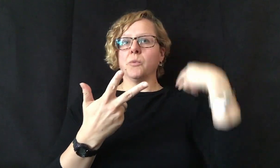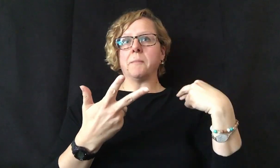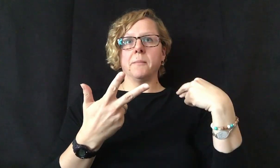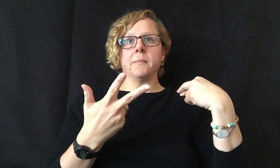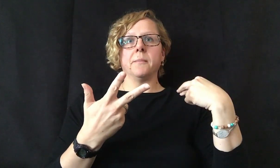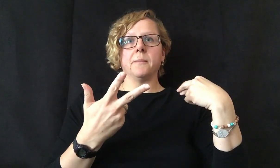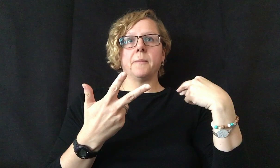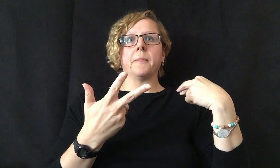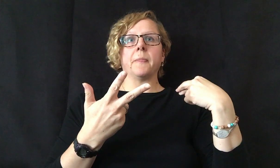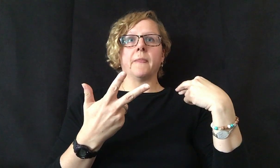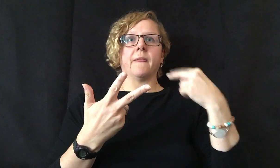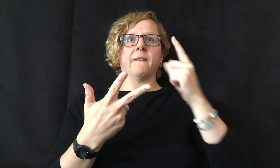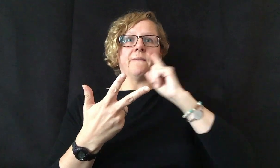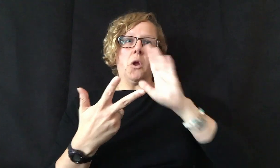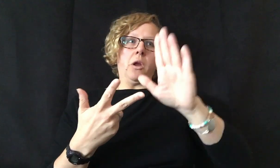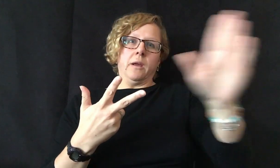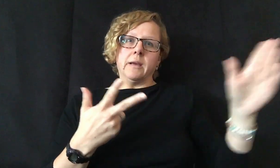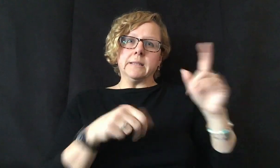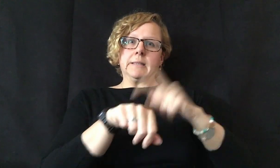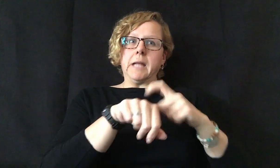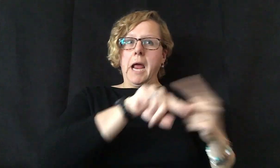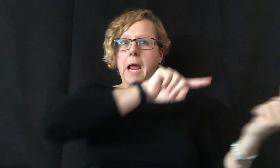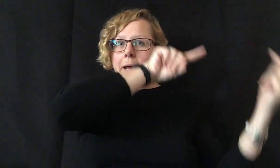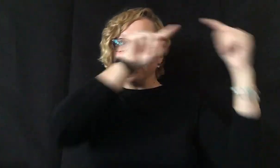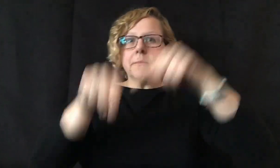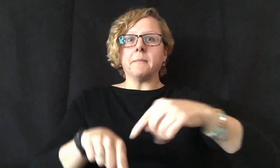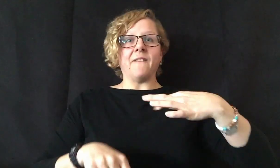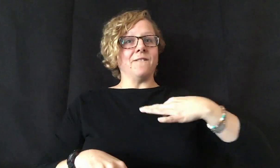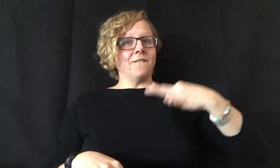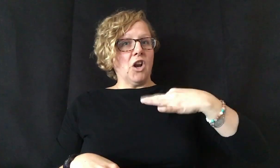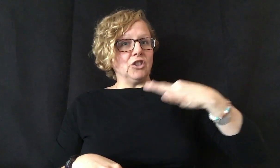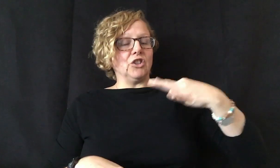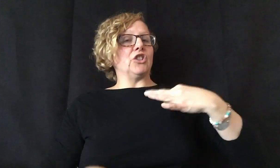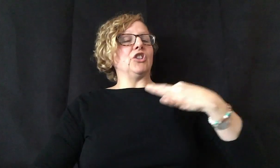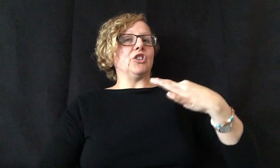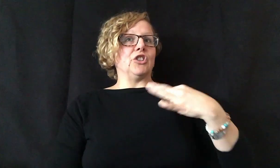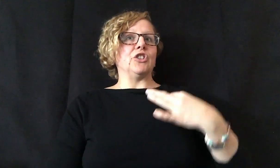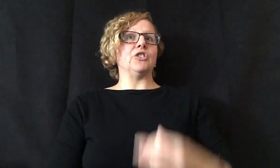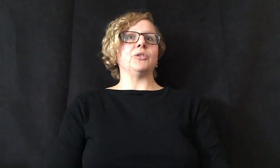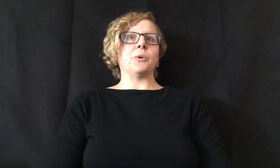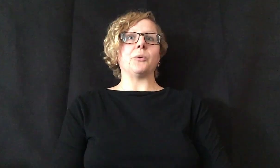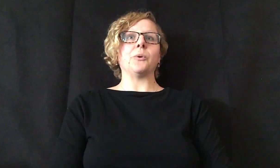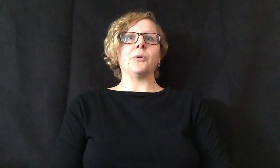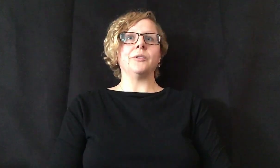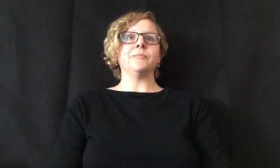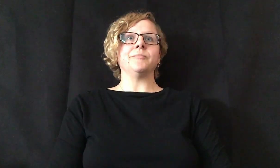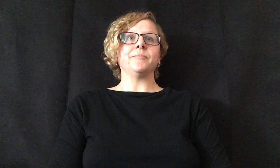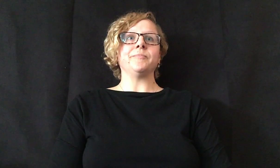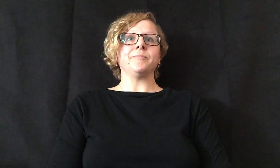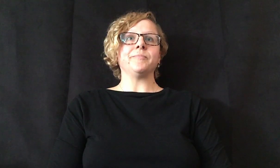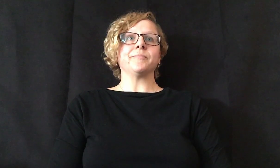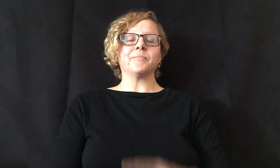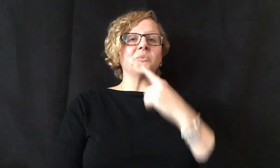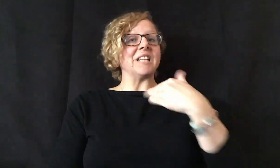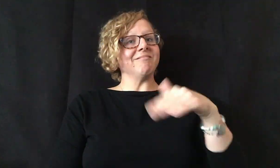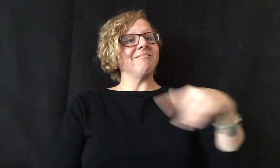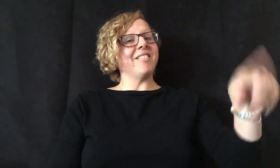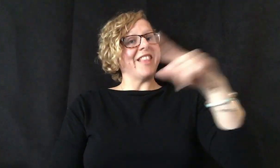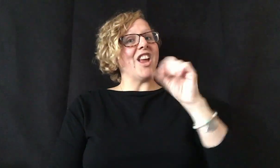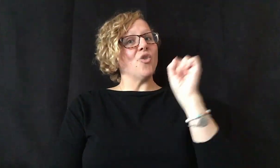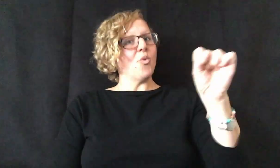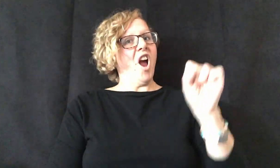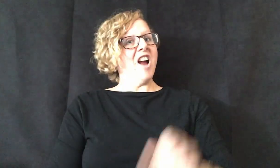for volunteering their time at our event. You ladies rock!